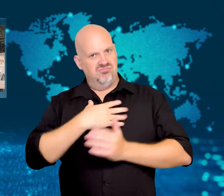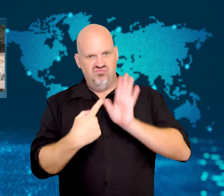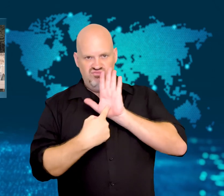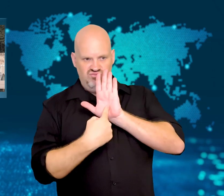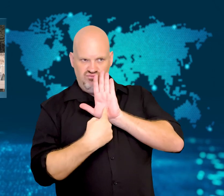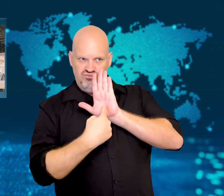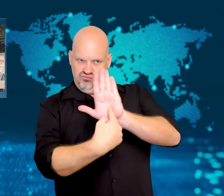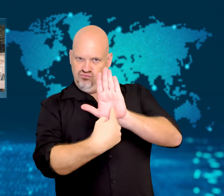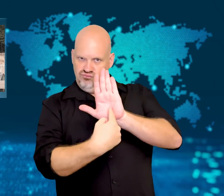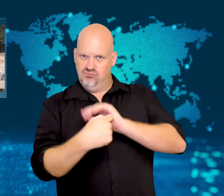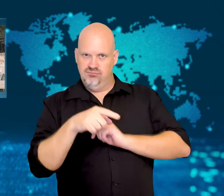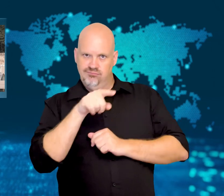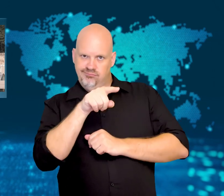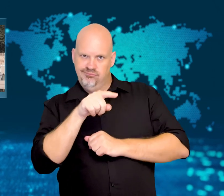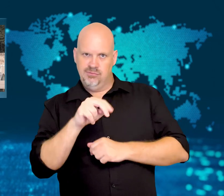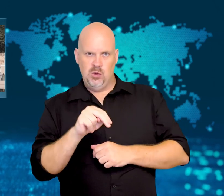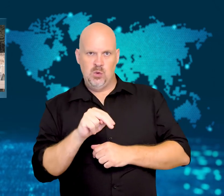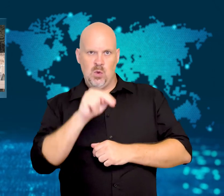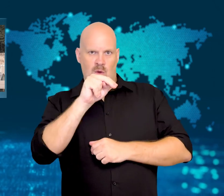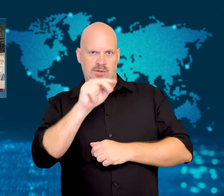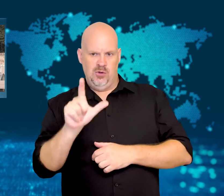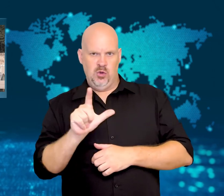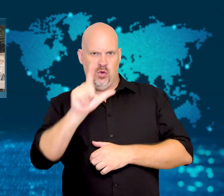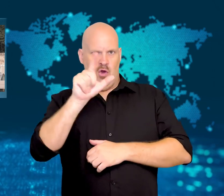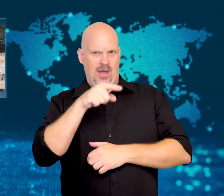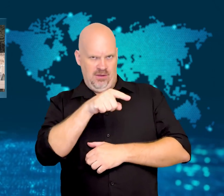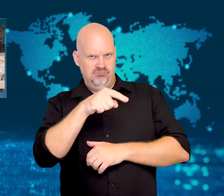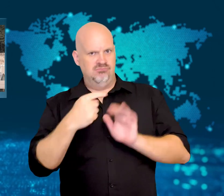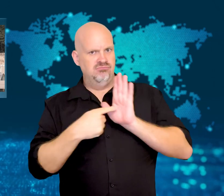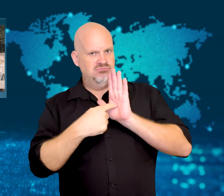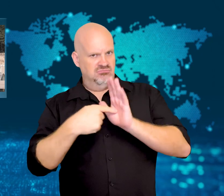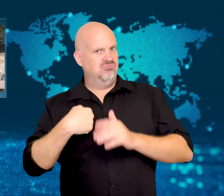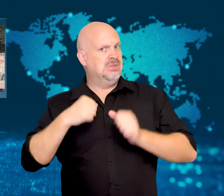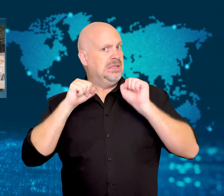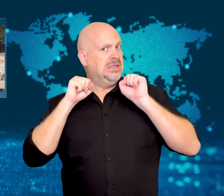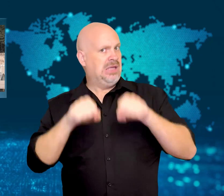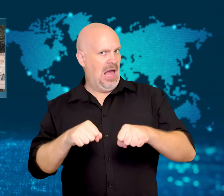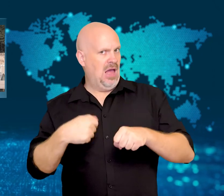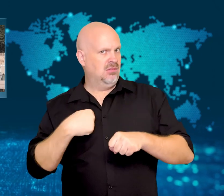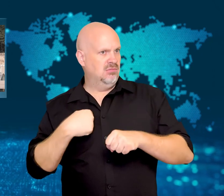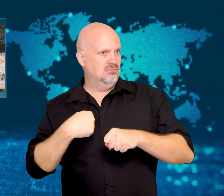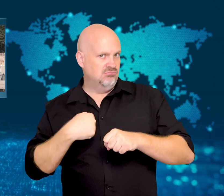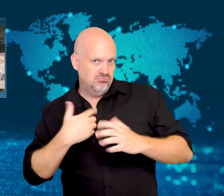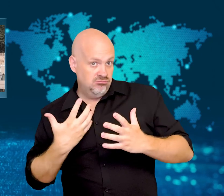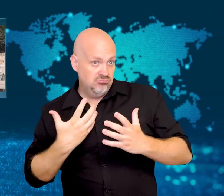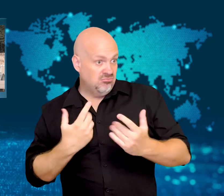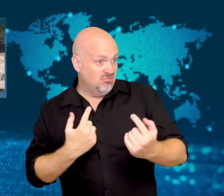to show they were capable of and ready to launch when provoked.